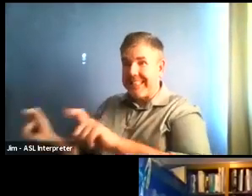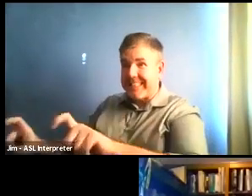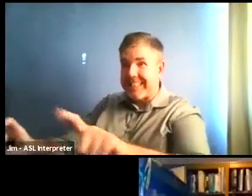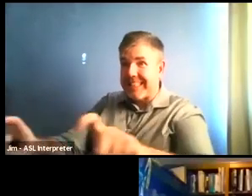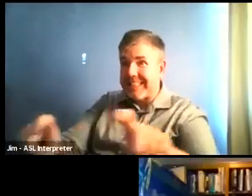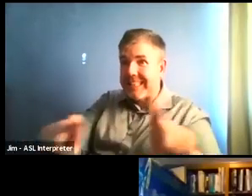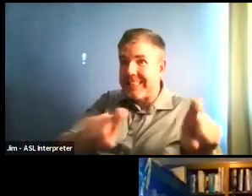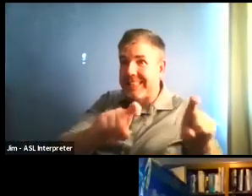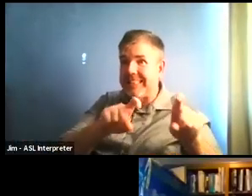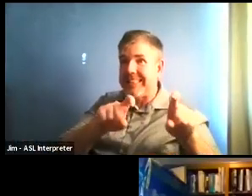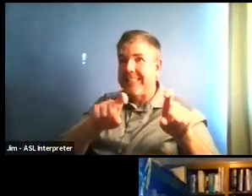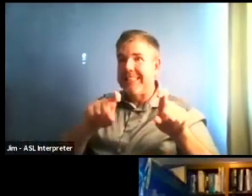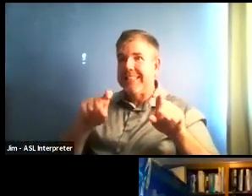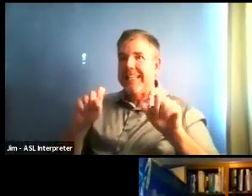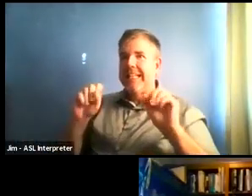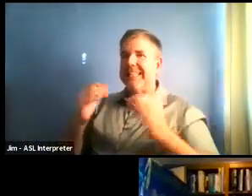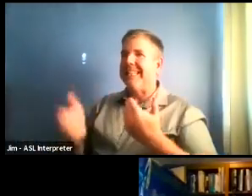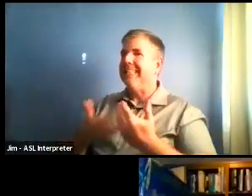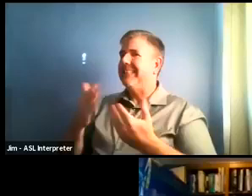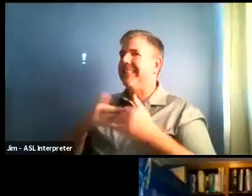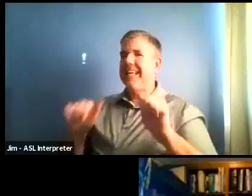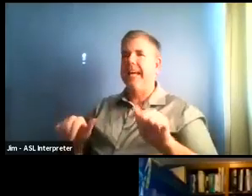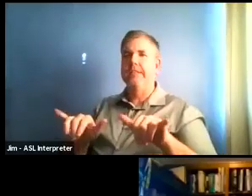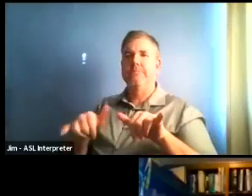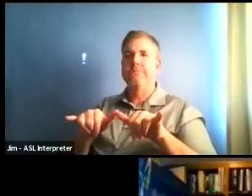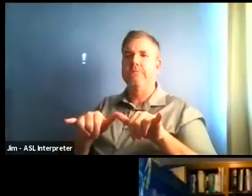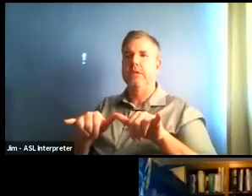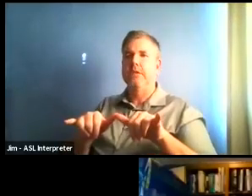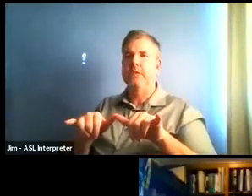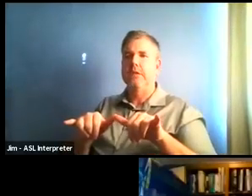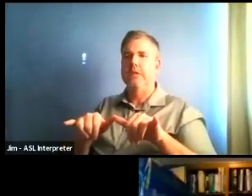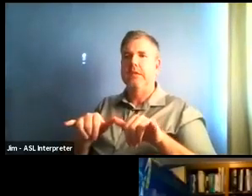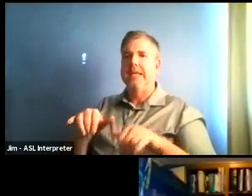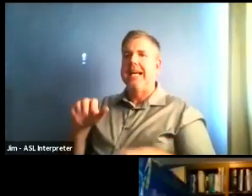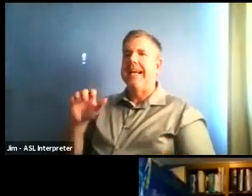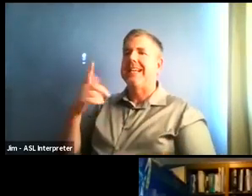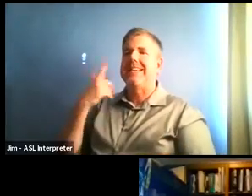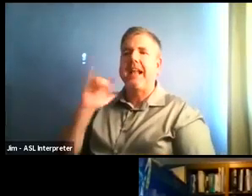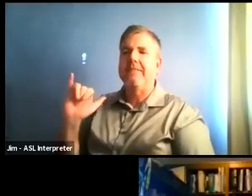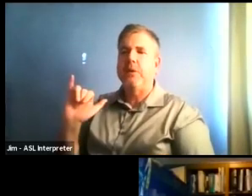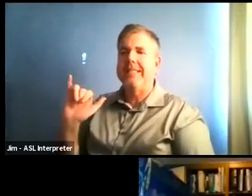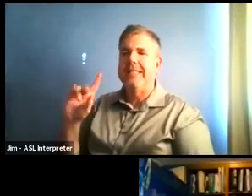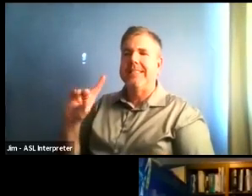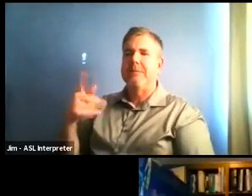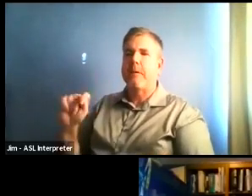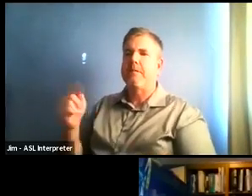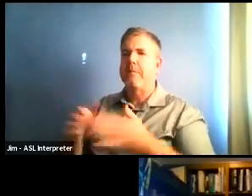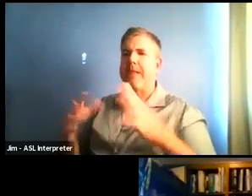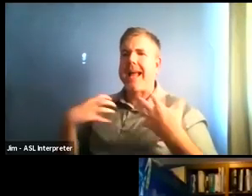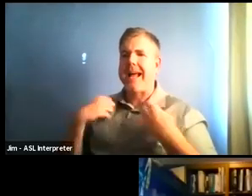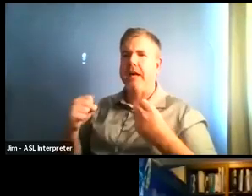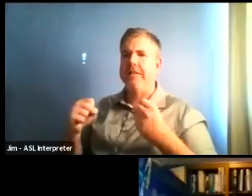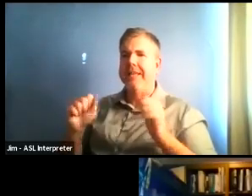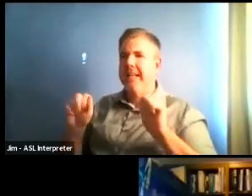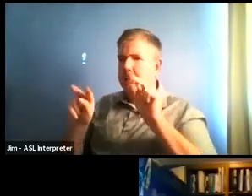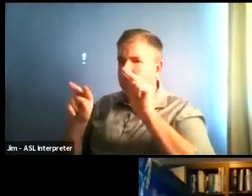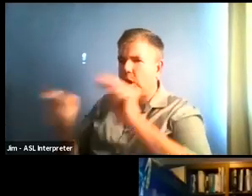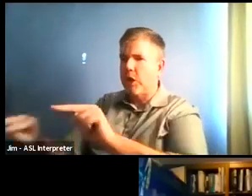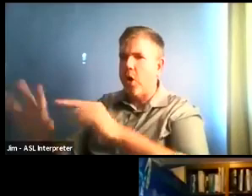partner public health website and you'll see exactly what the factor is. So if we are testing two hundred and thirty eight